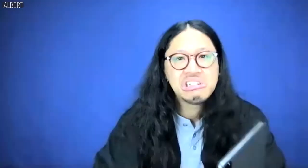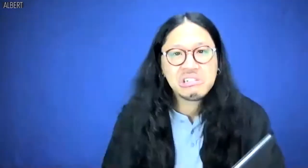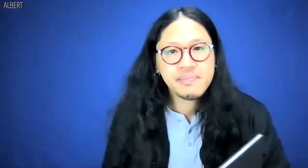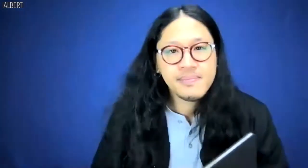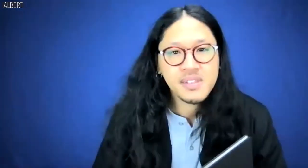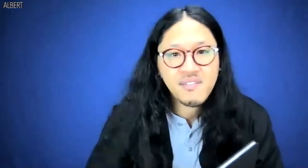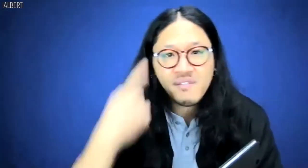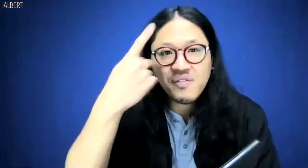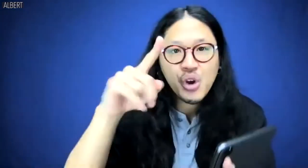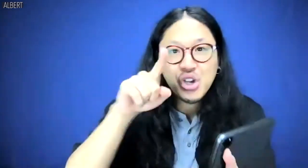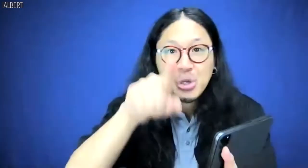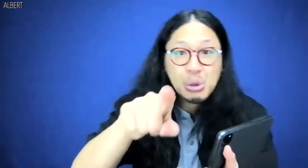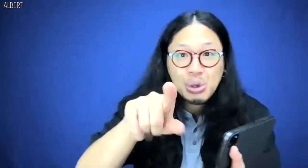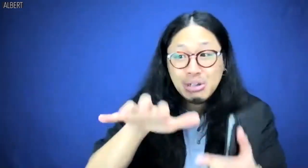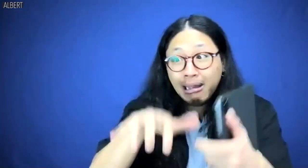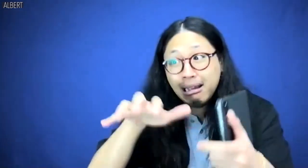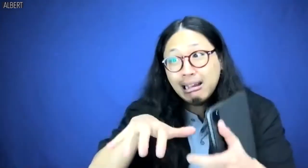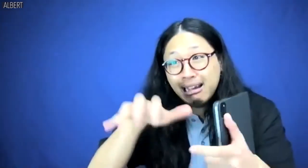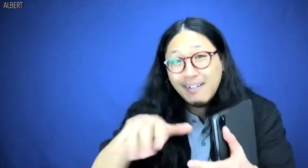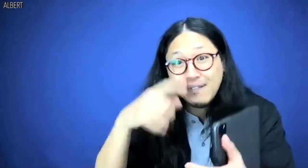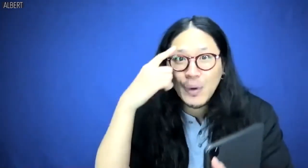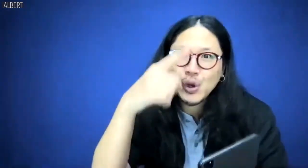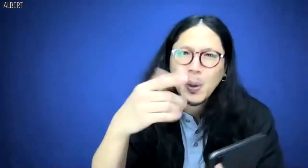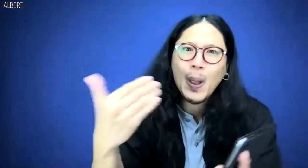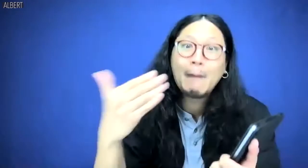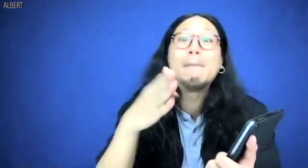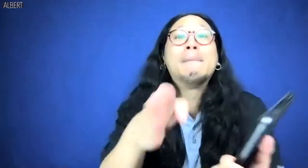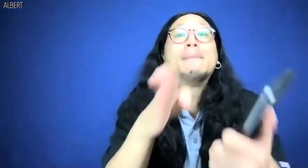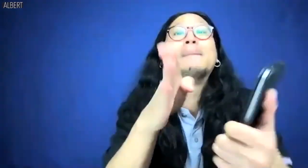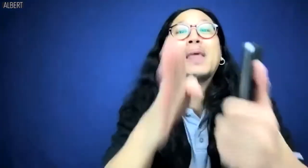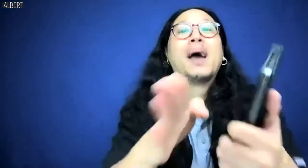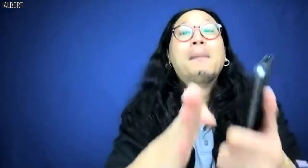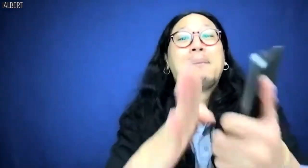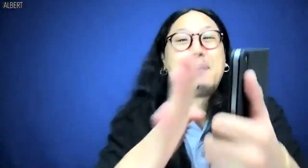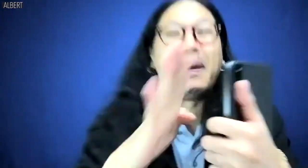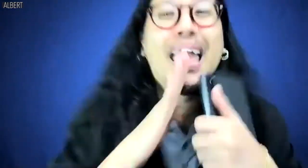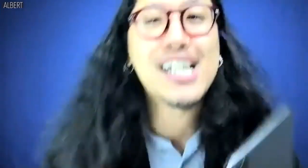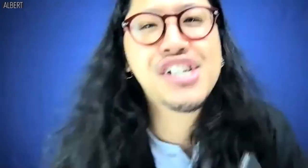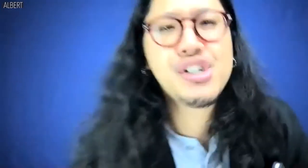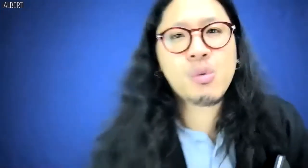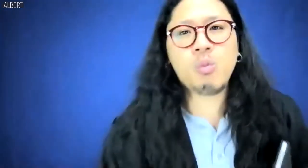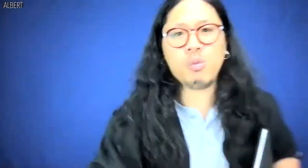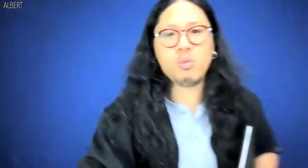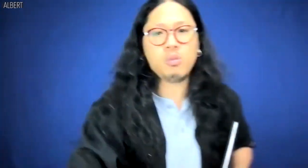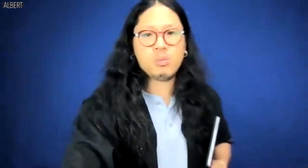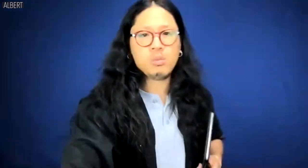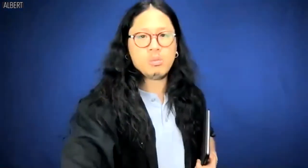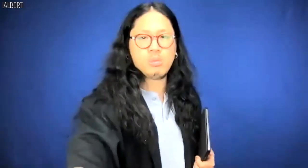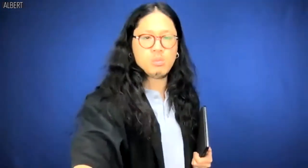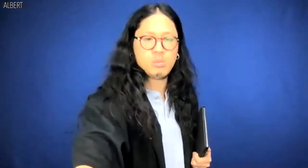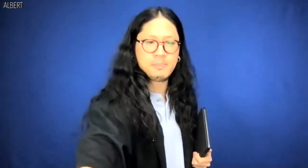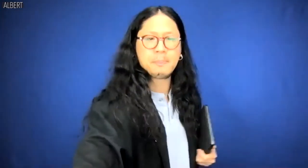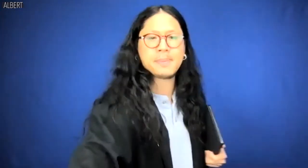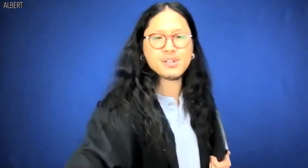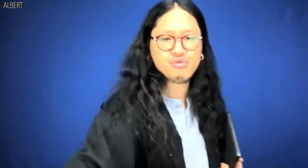or anyone else on this floor to program the rest of the code for you, bitch.